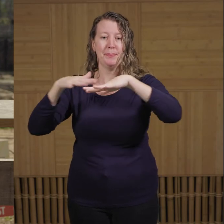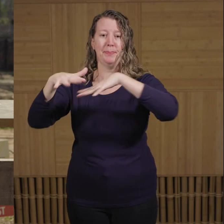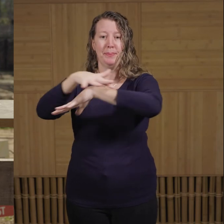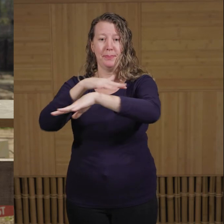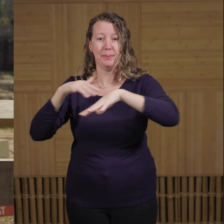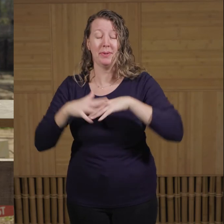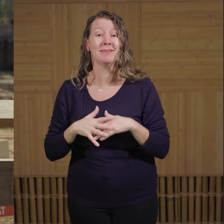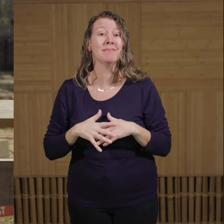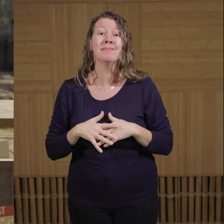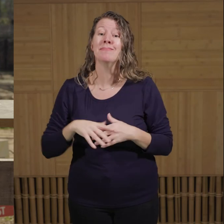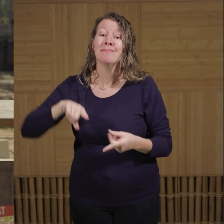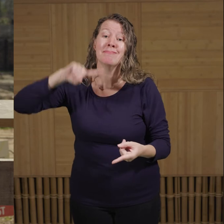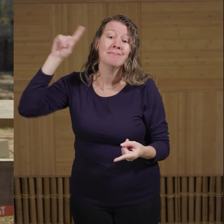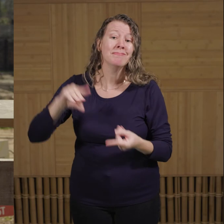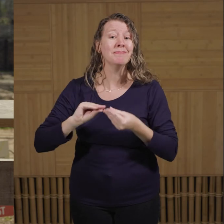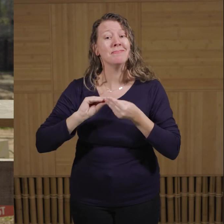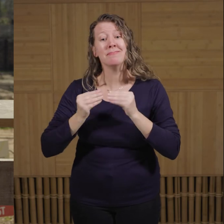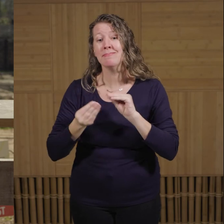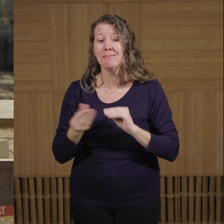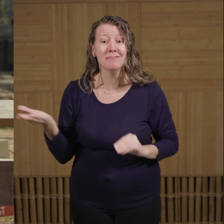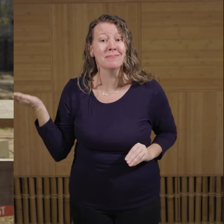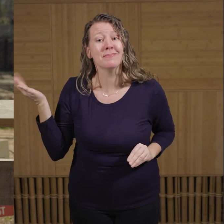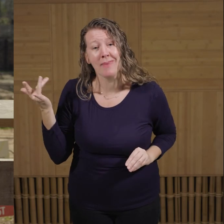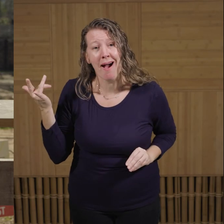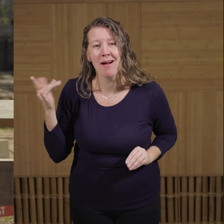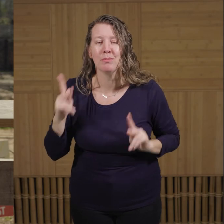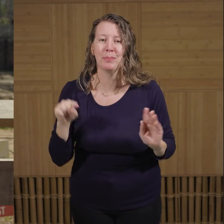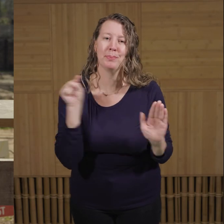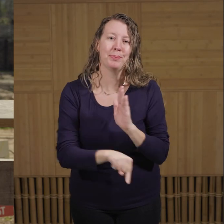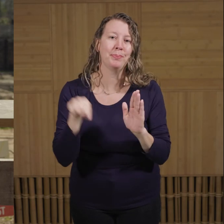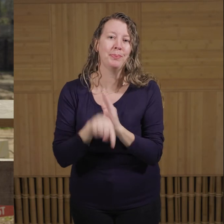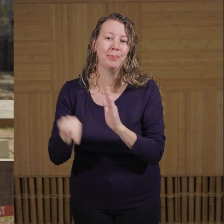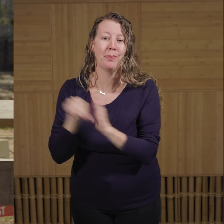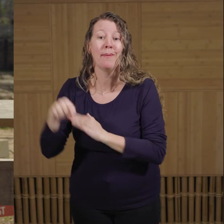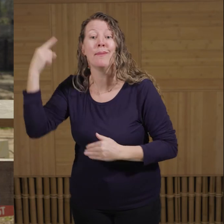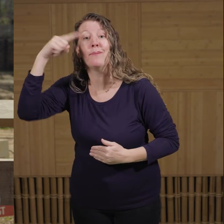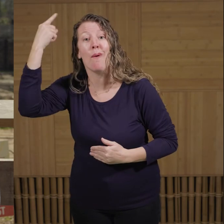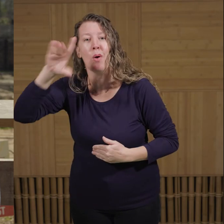The main threats to the elephants include habitat loss and poaching for those notable ivory tusks.